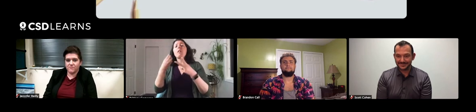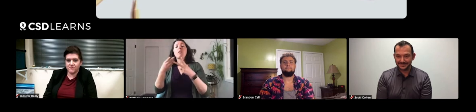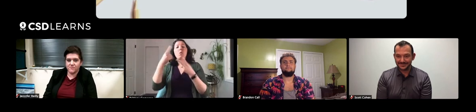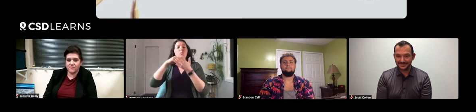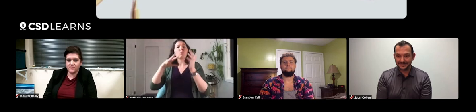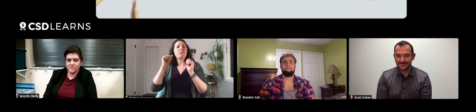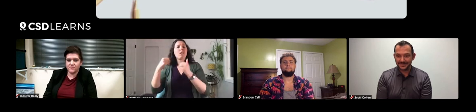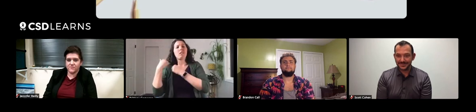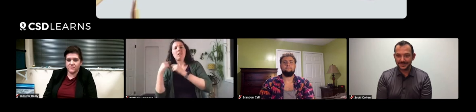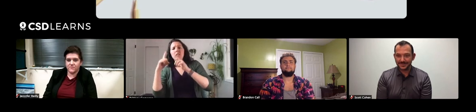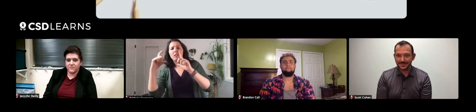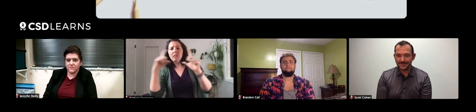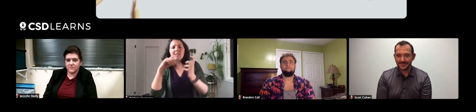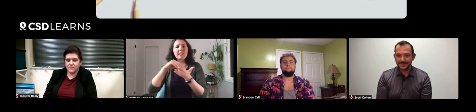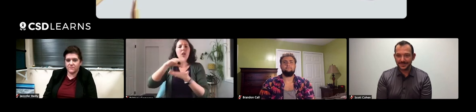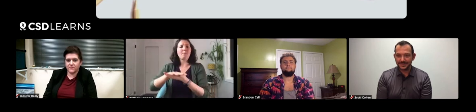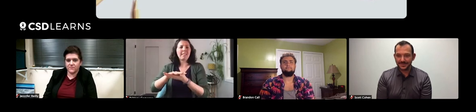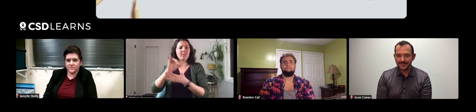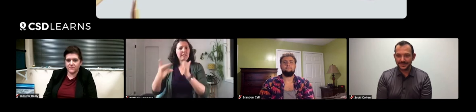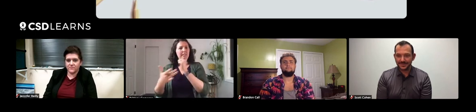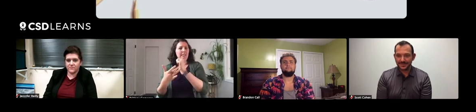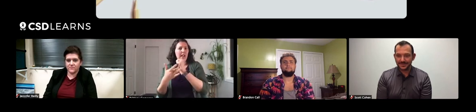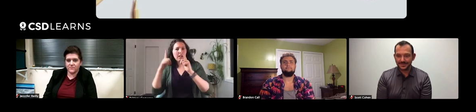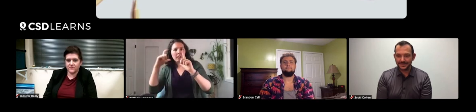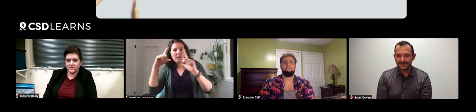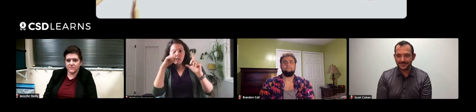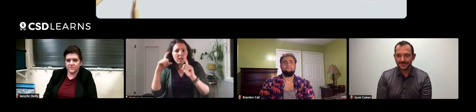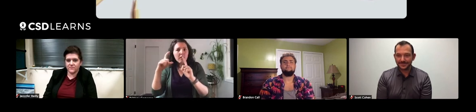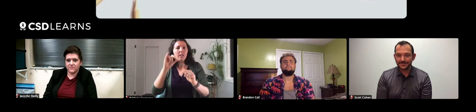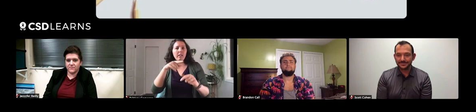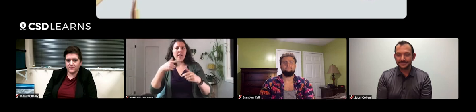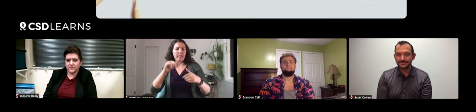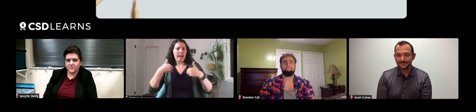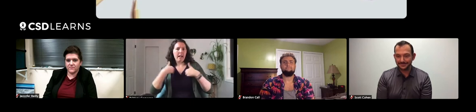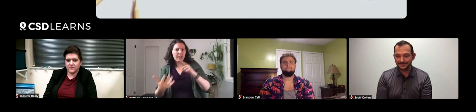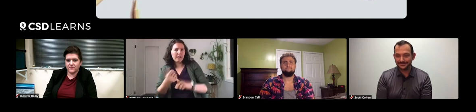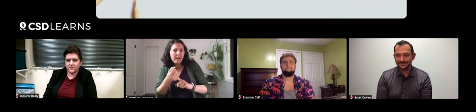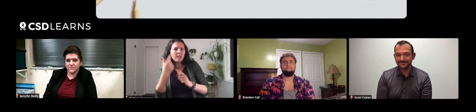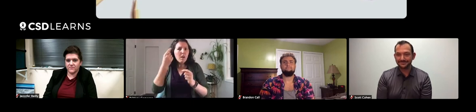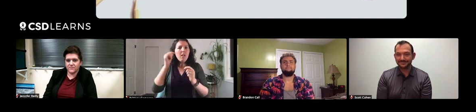Another role a student can do is the documenting of it. That's technology. They can take pictures of the animal and document details.